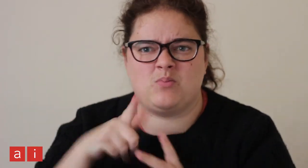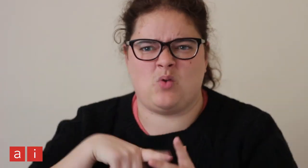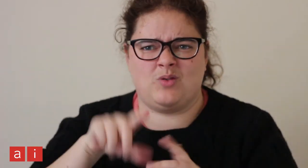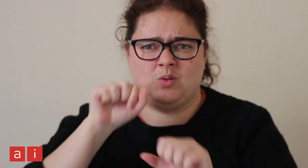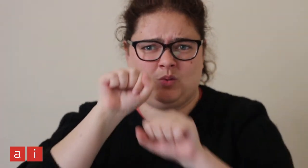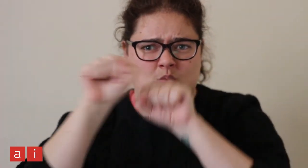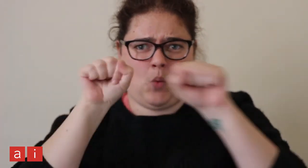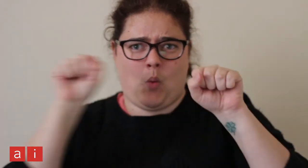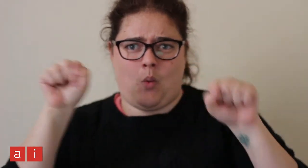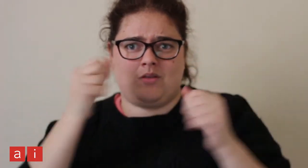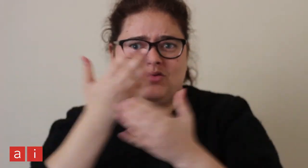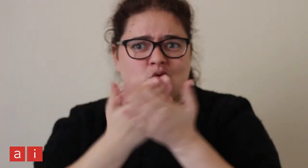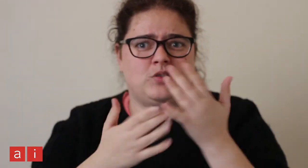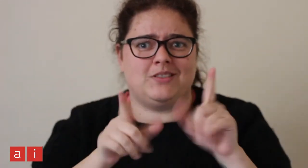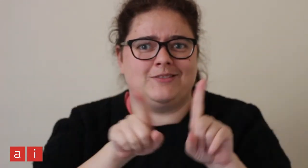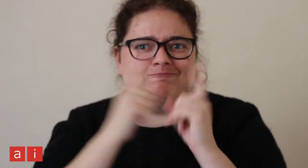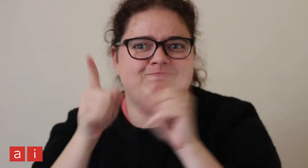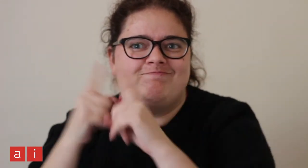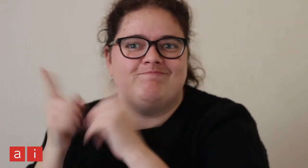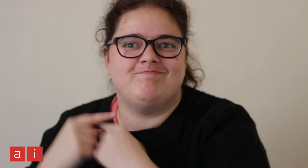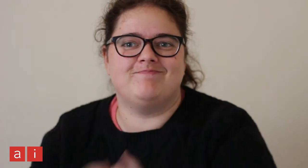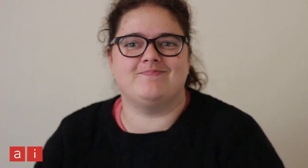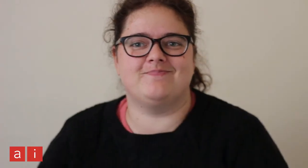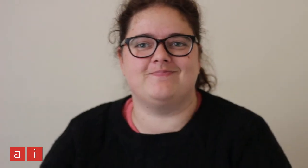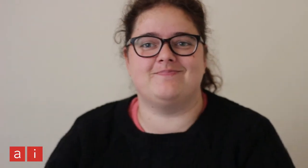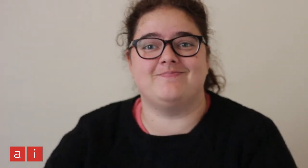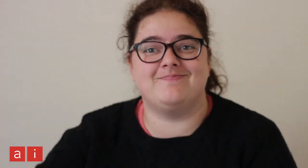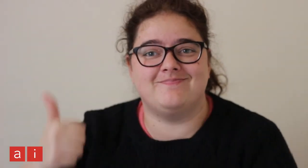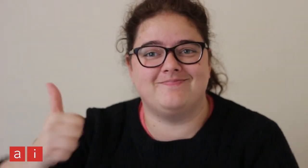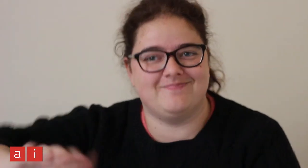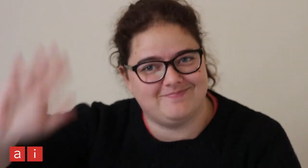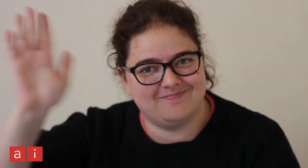Your story will be different to others. Cheers!